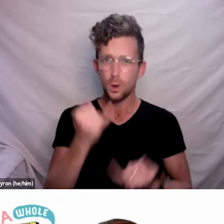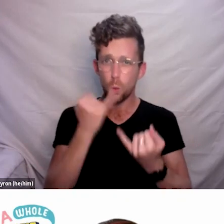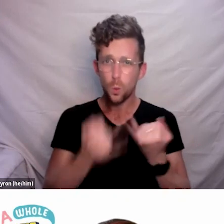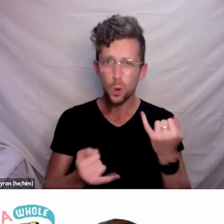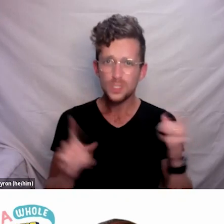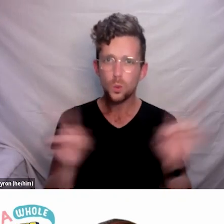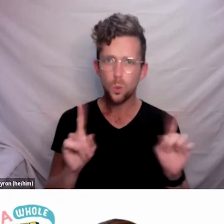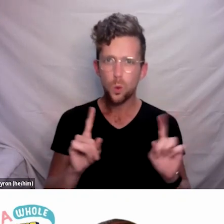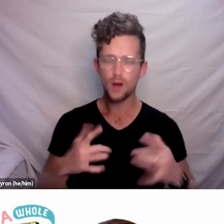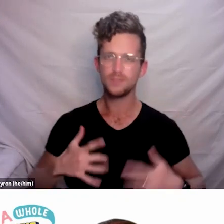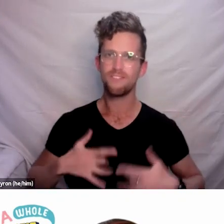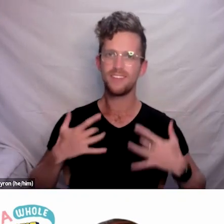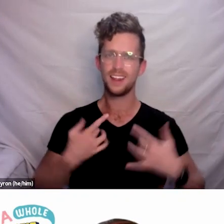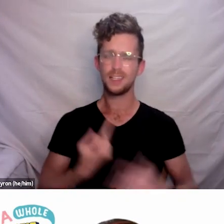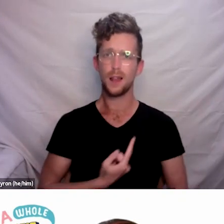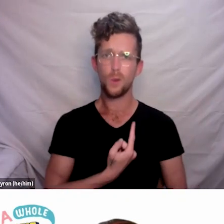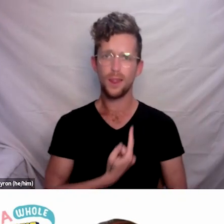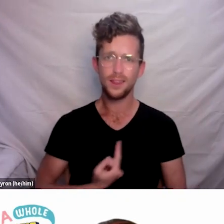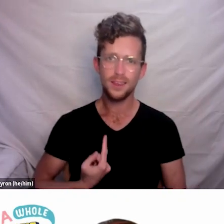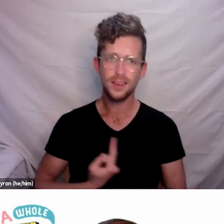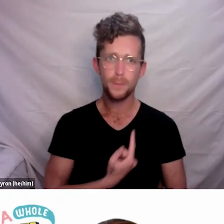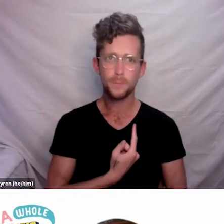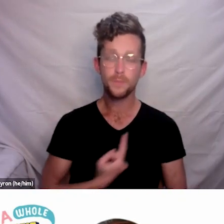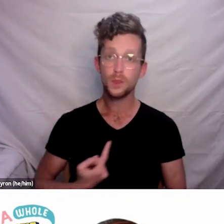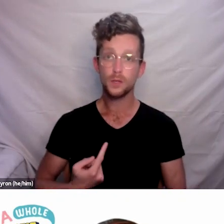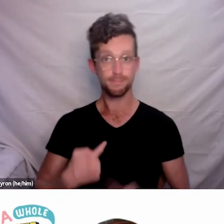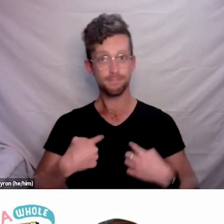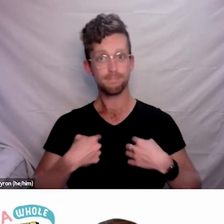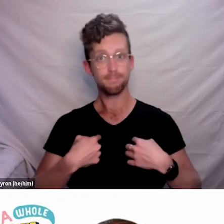So we welcome, I welcome thoughts and suggestions and initiatives